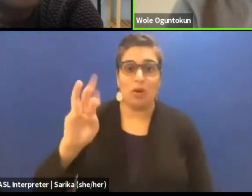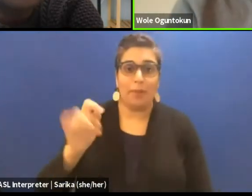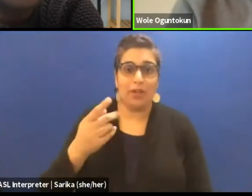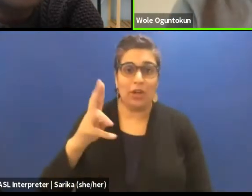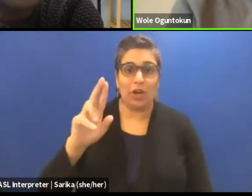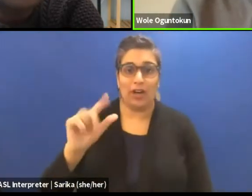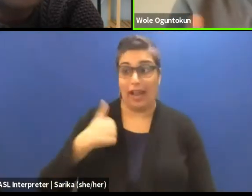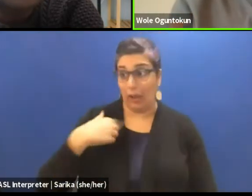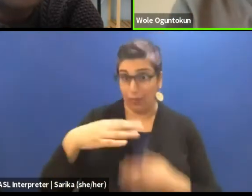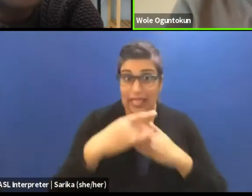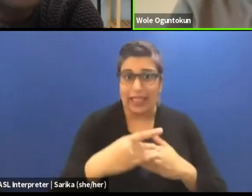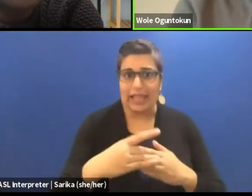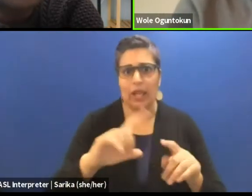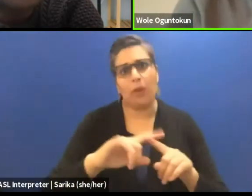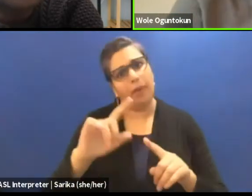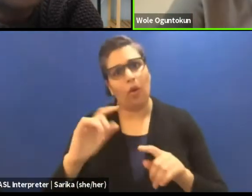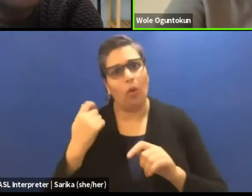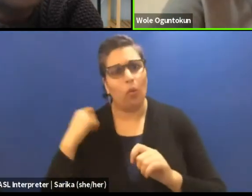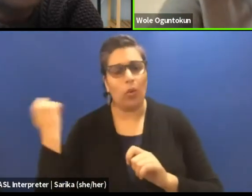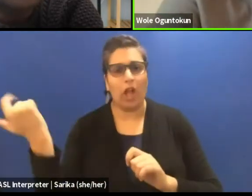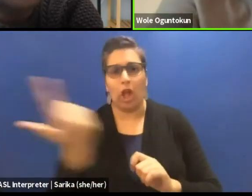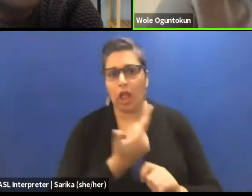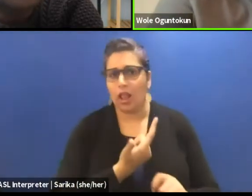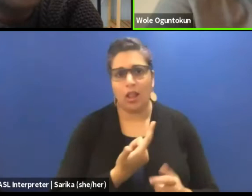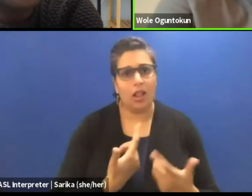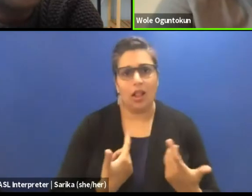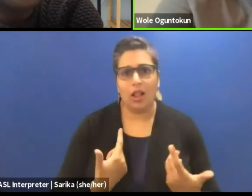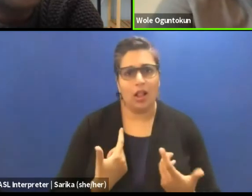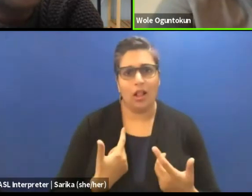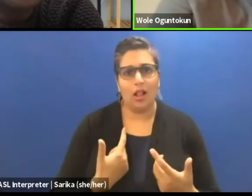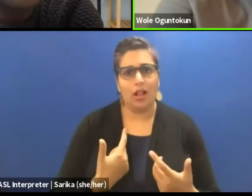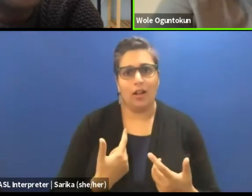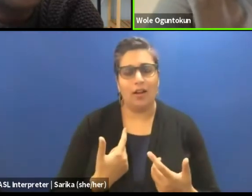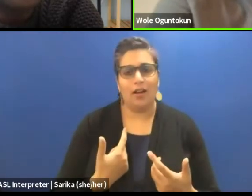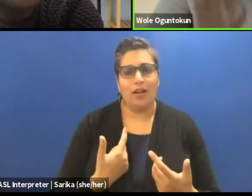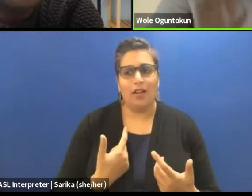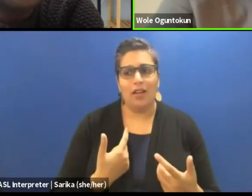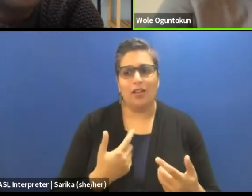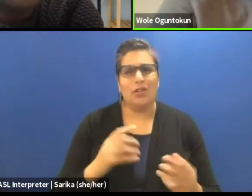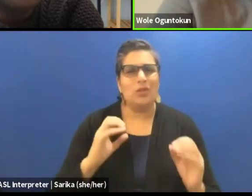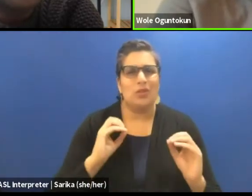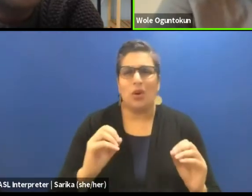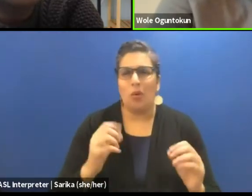but it's how I see it because there is no point in putting up a work if you have no understanding